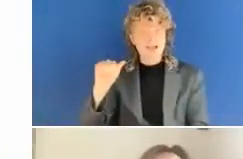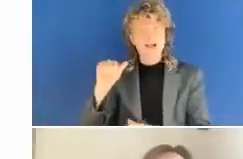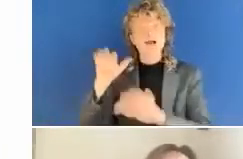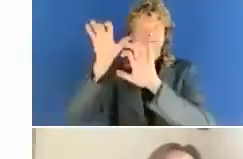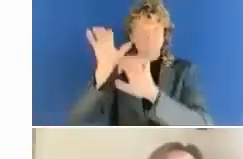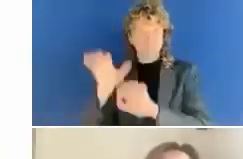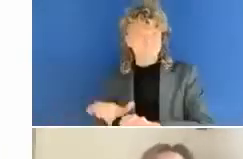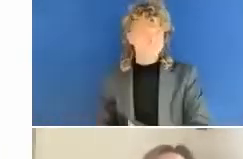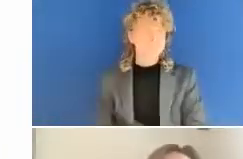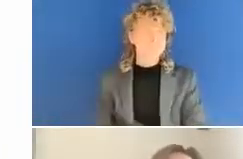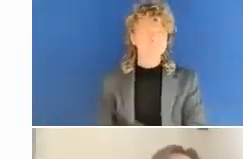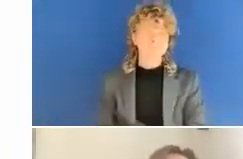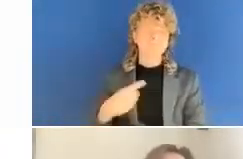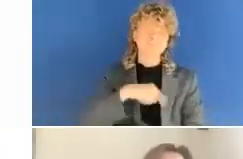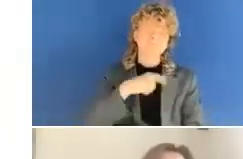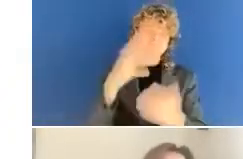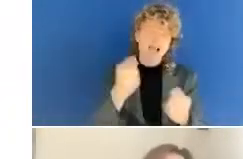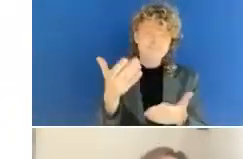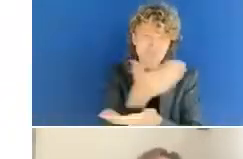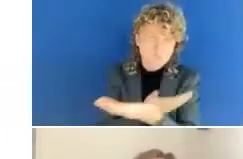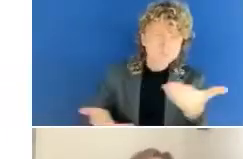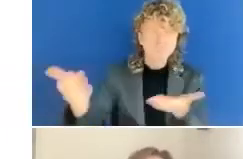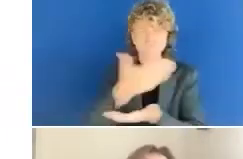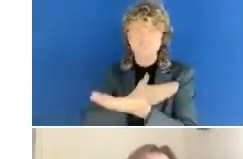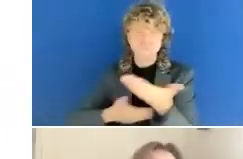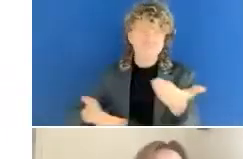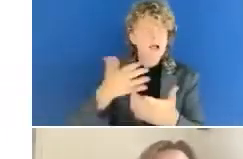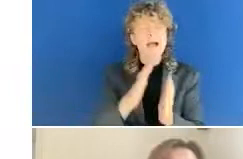to be in kind of an interactive event. So please do use the opportunity to ask anything